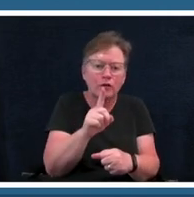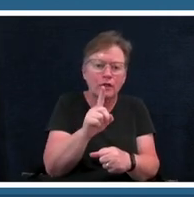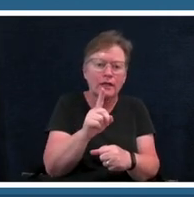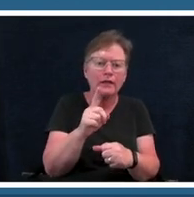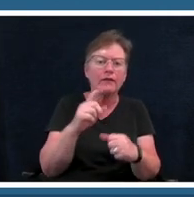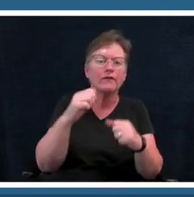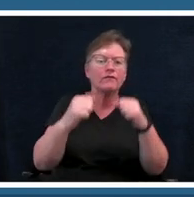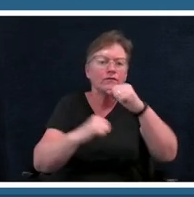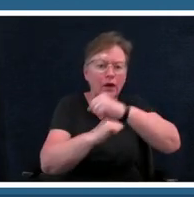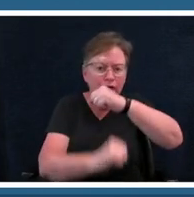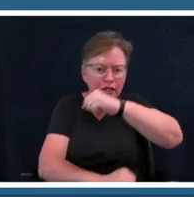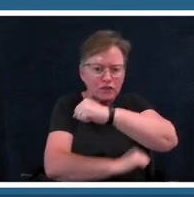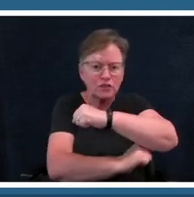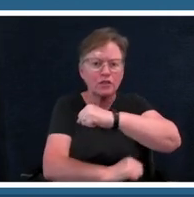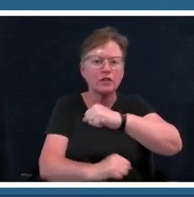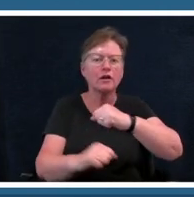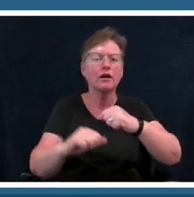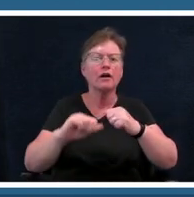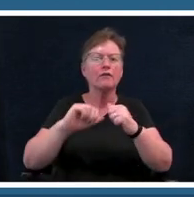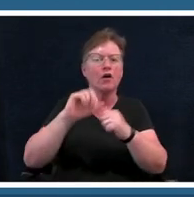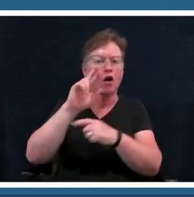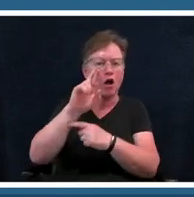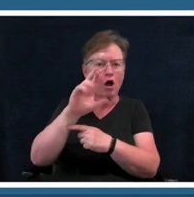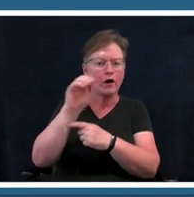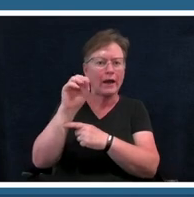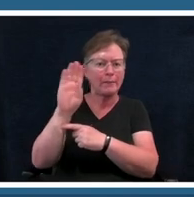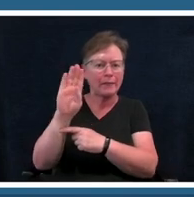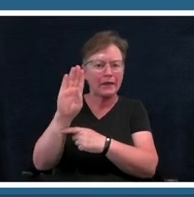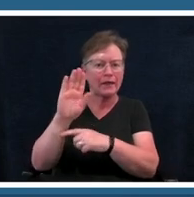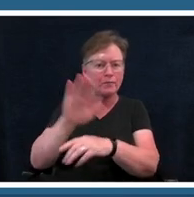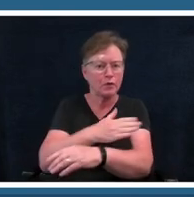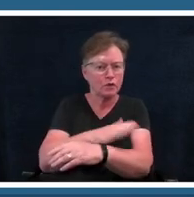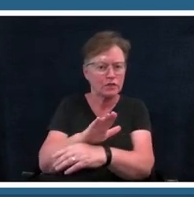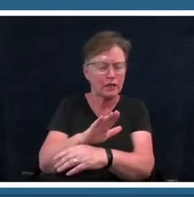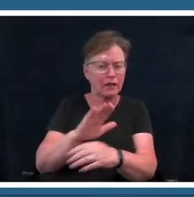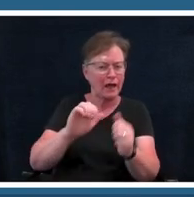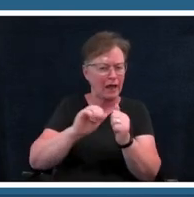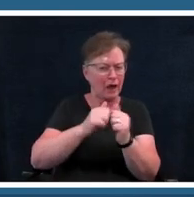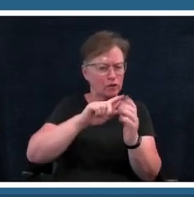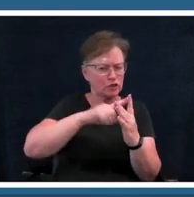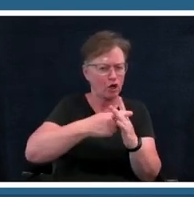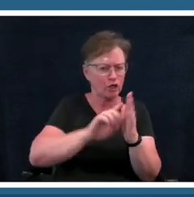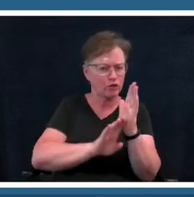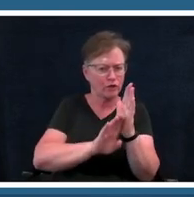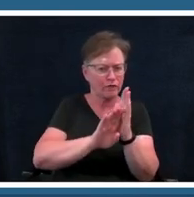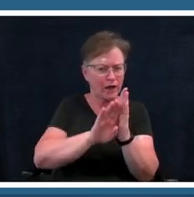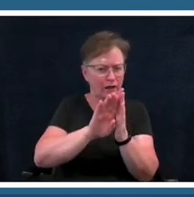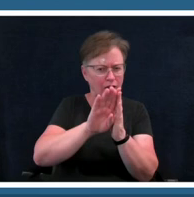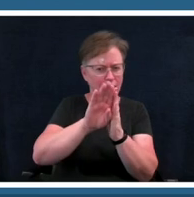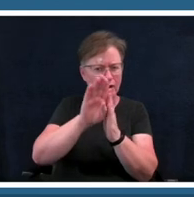um r b music started to develop into what we now